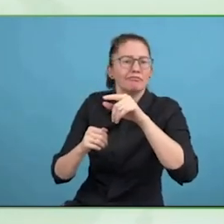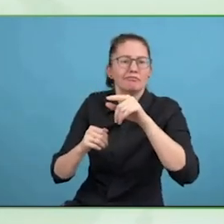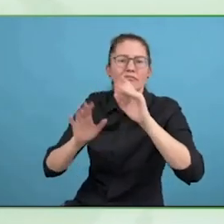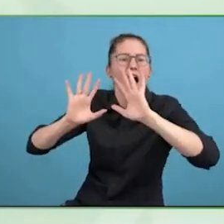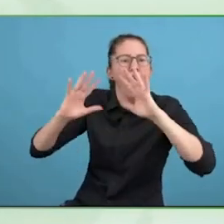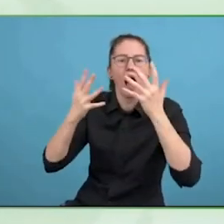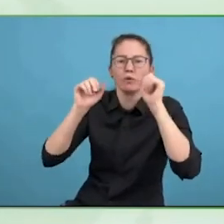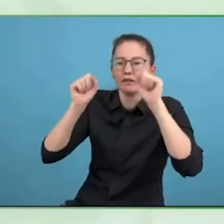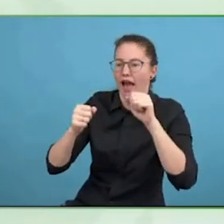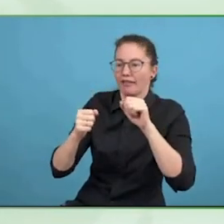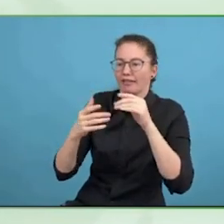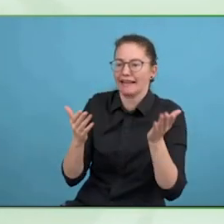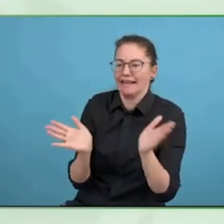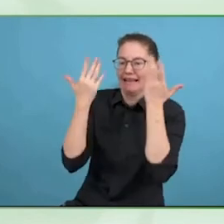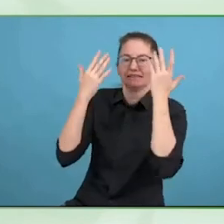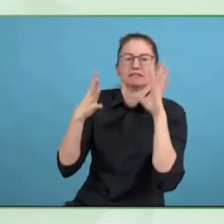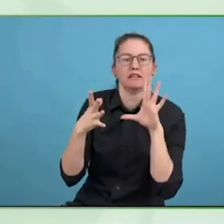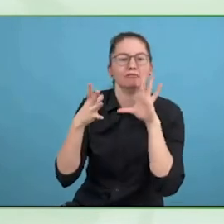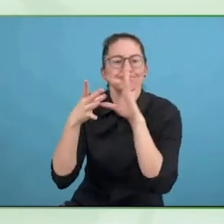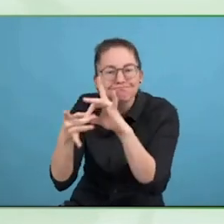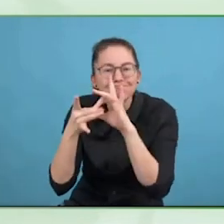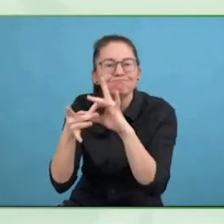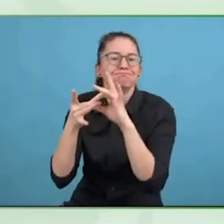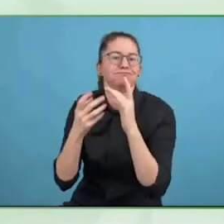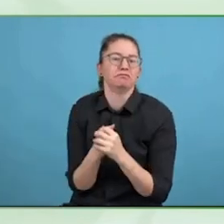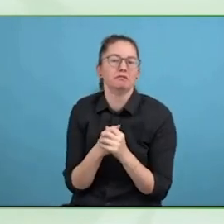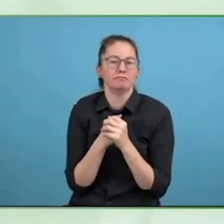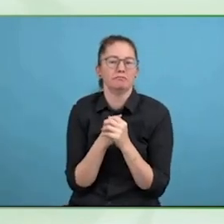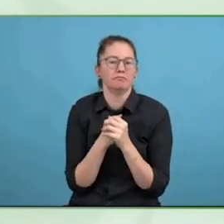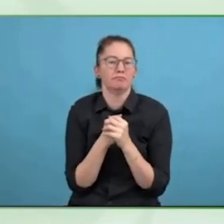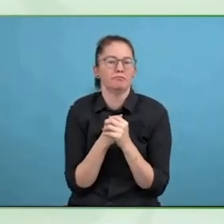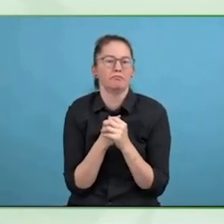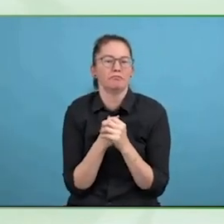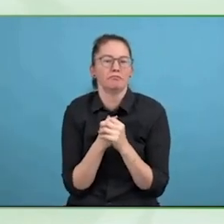customers, including deaf customers, they started to get all kinds of